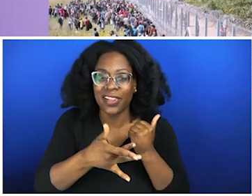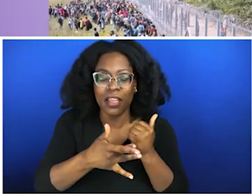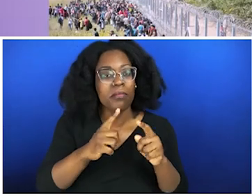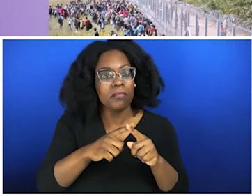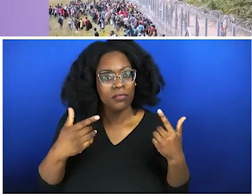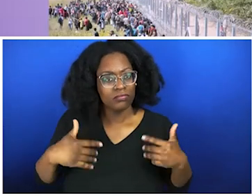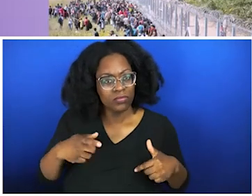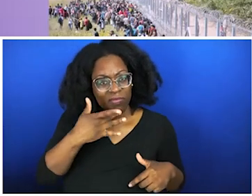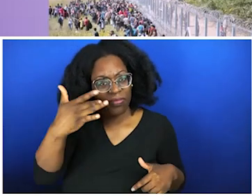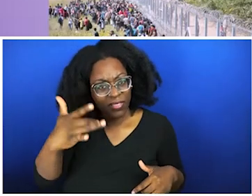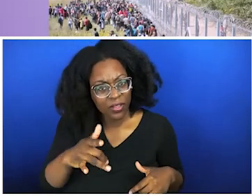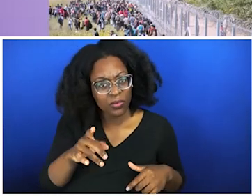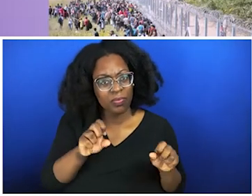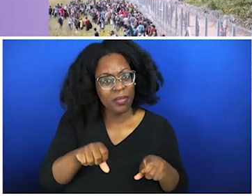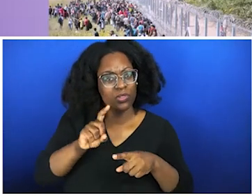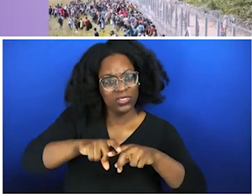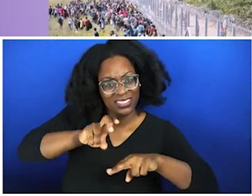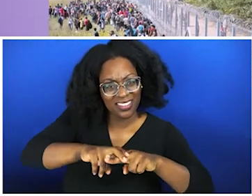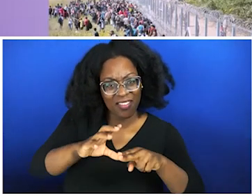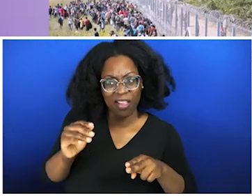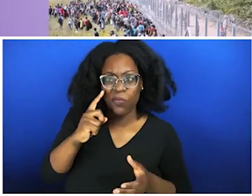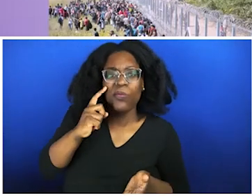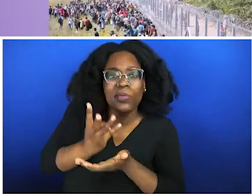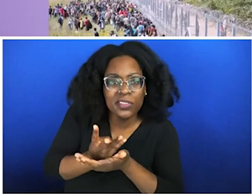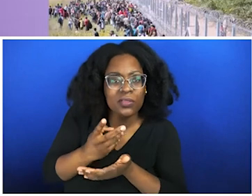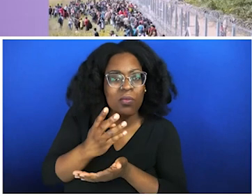We talk about this intergenerational trauma, what does that look like? That looks like